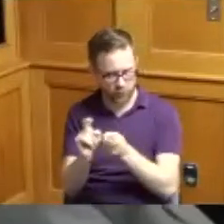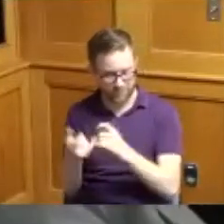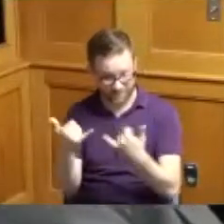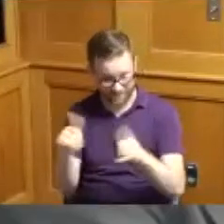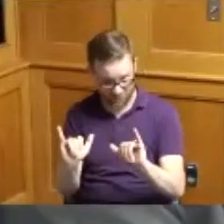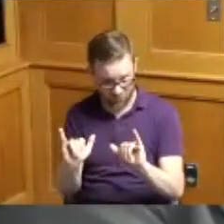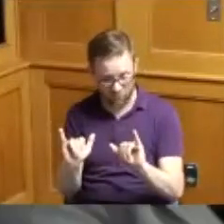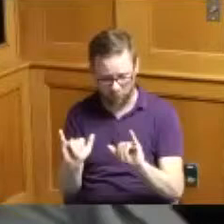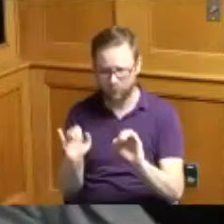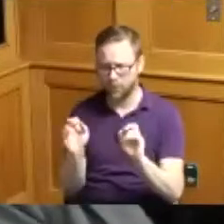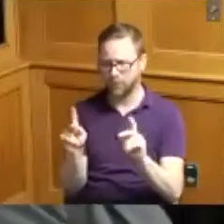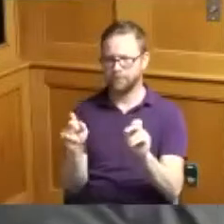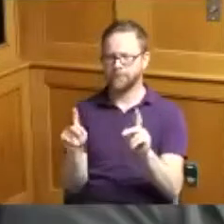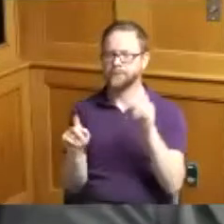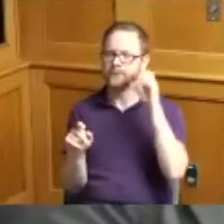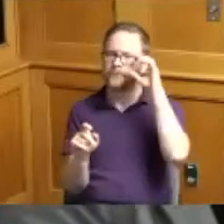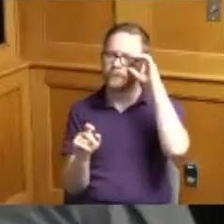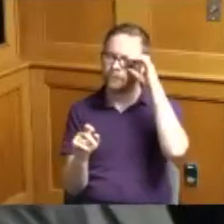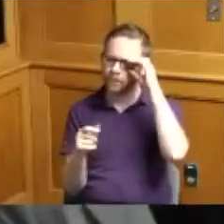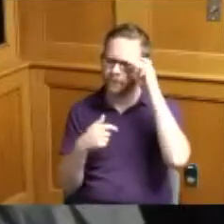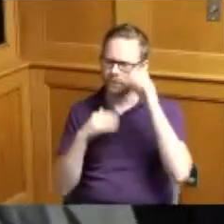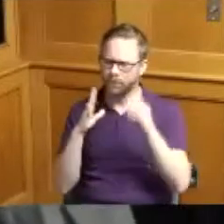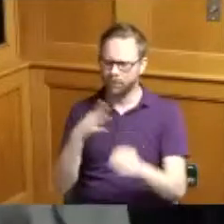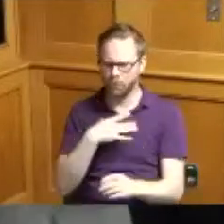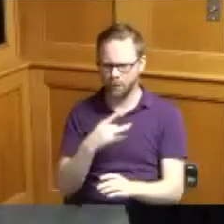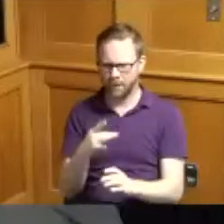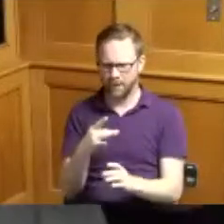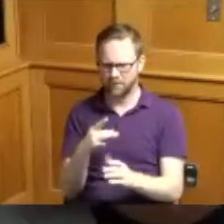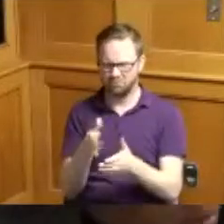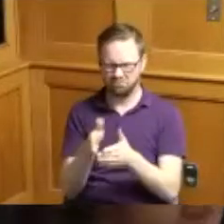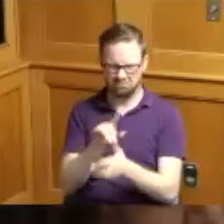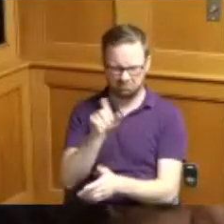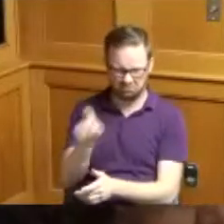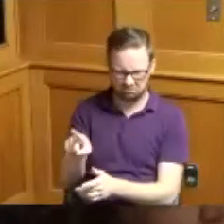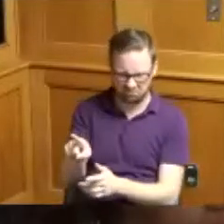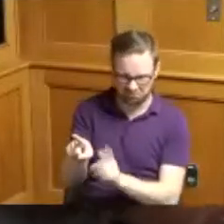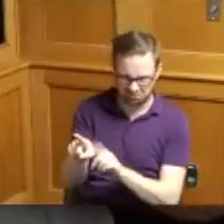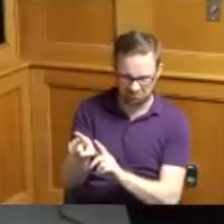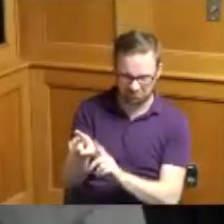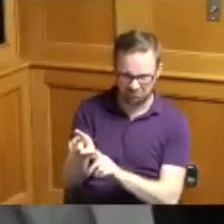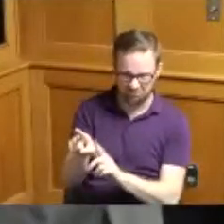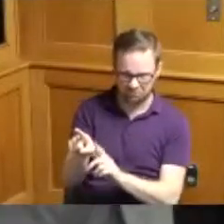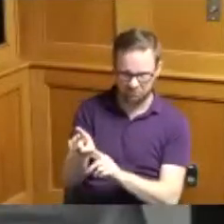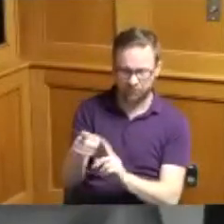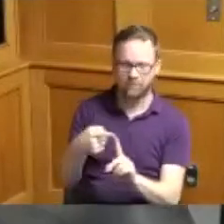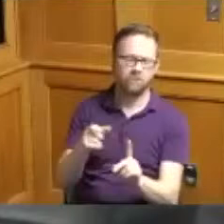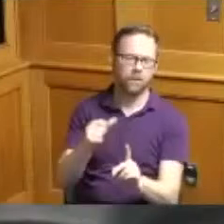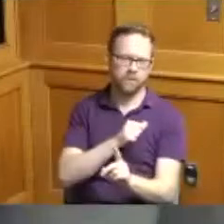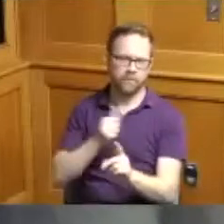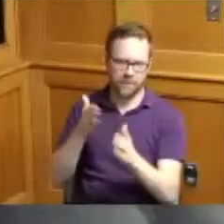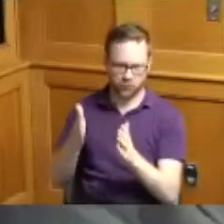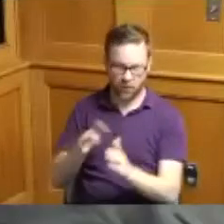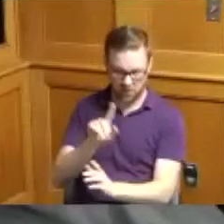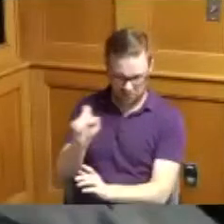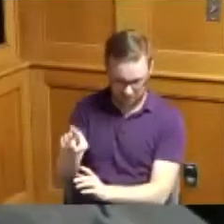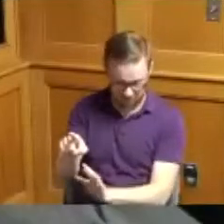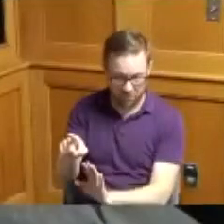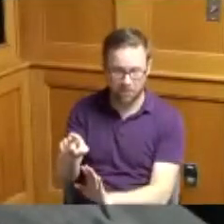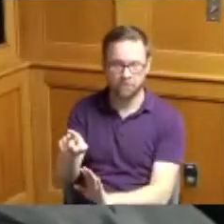yes okay I would like to just I want to ask a question of the Administrator about this